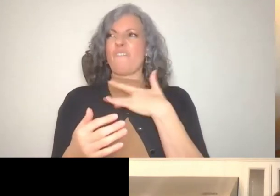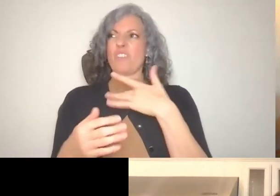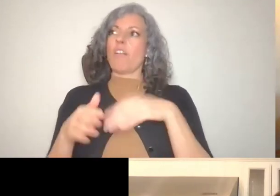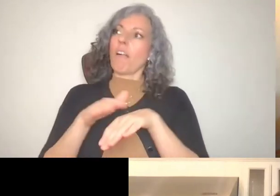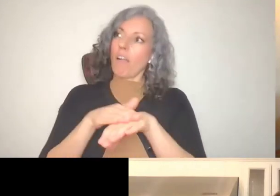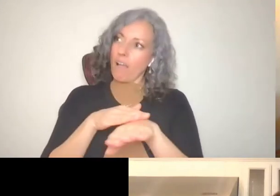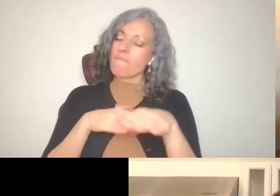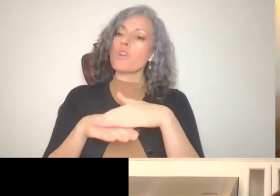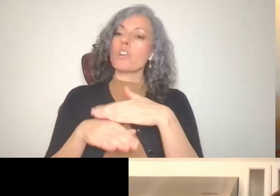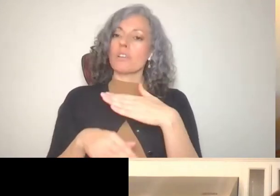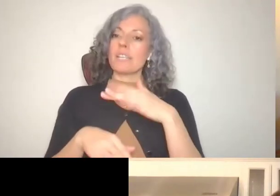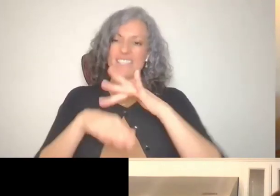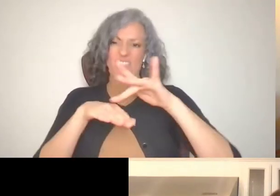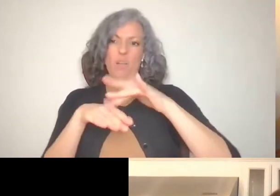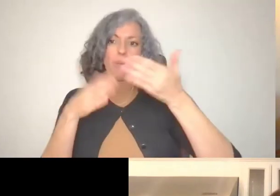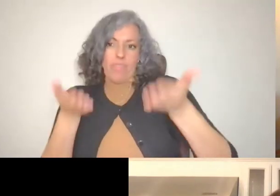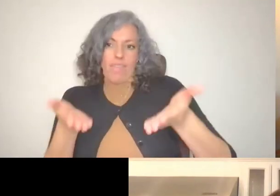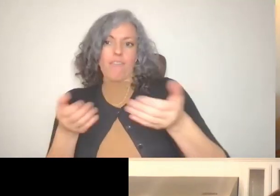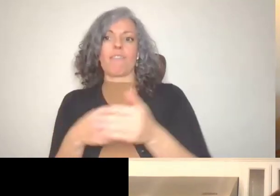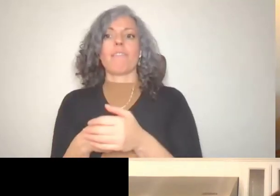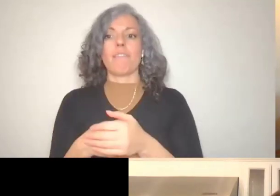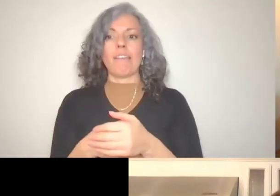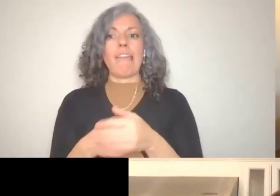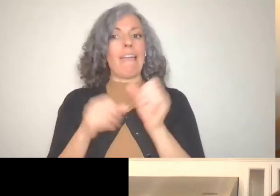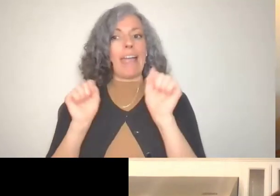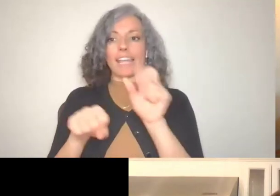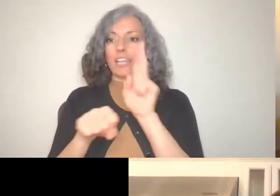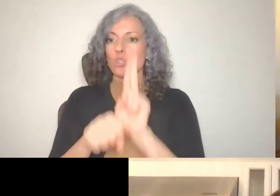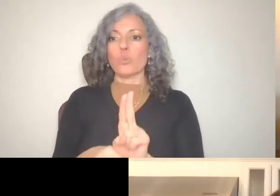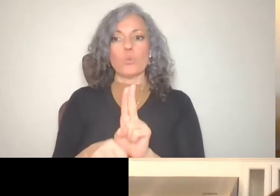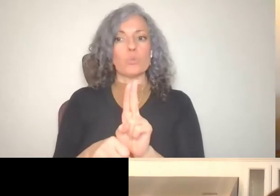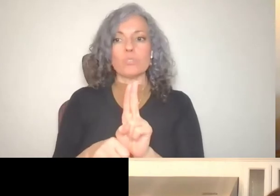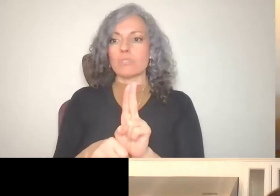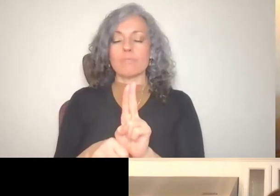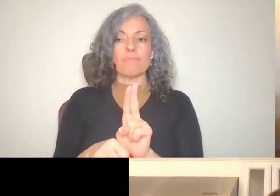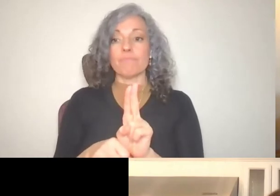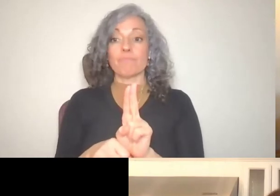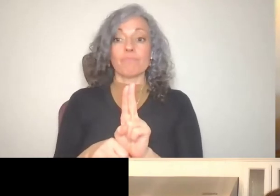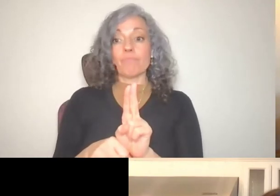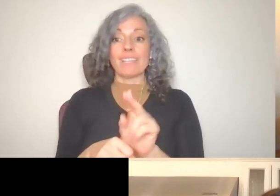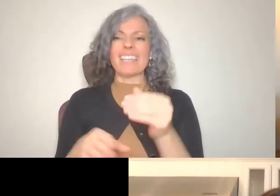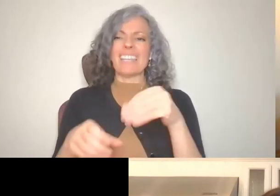And I can just use I'm in California, this option of the debit